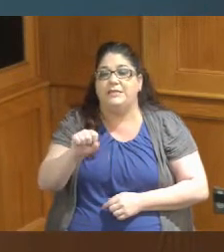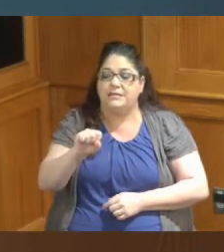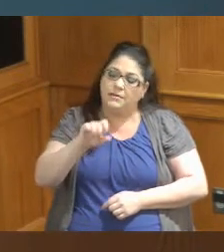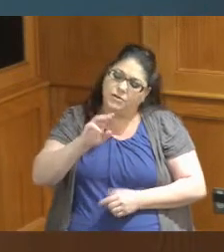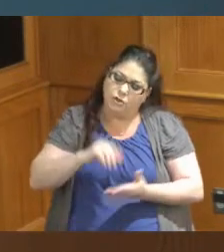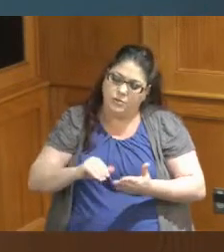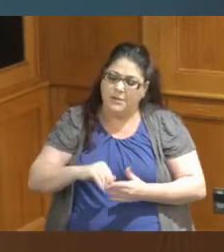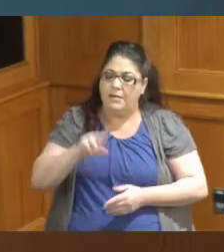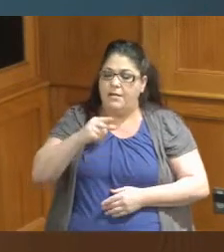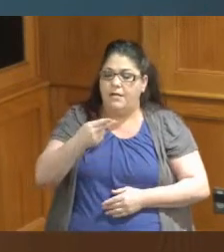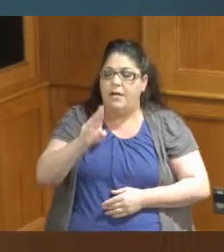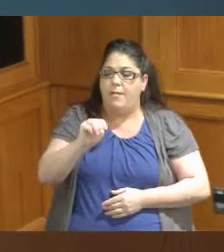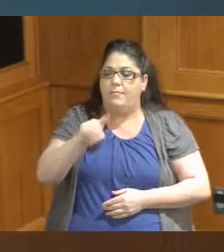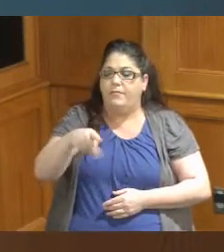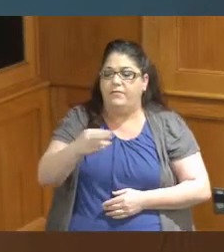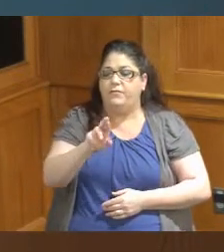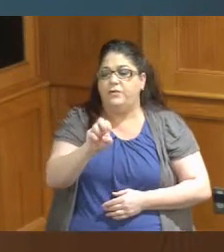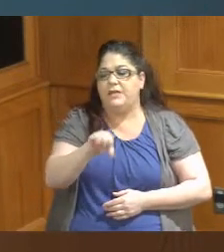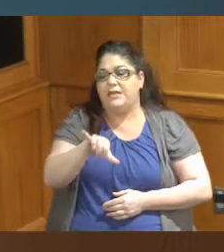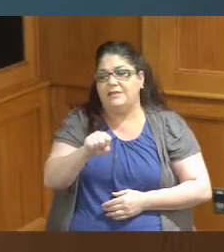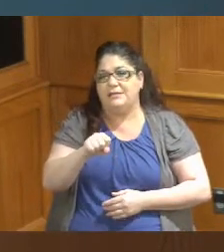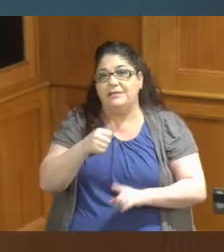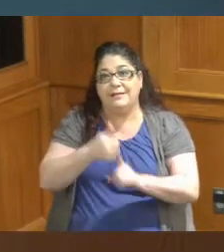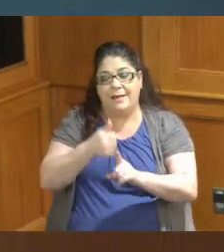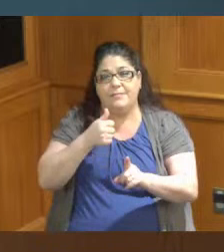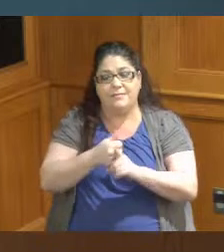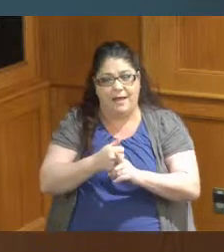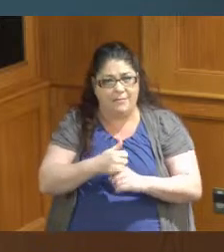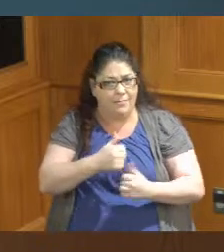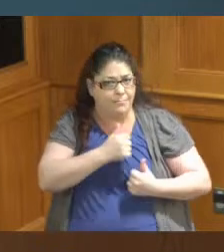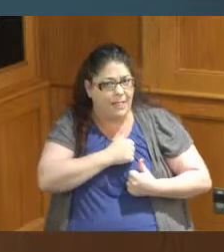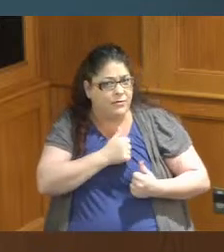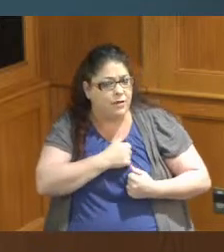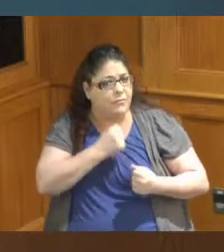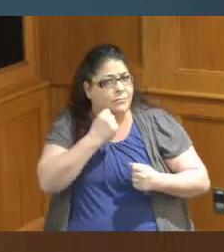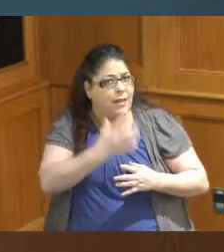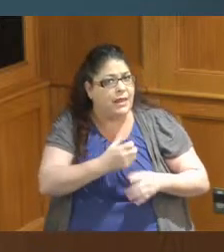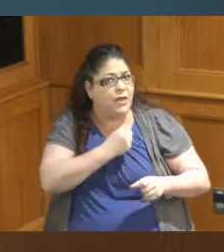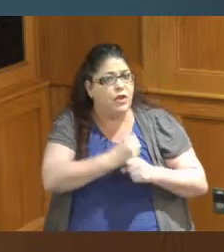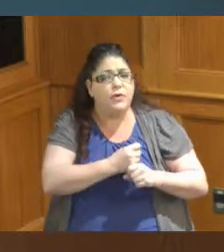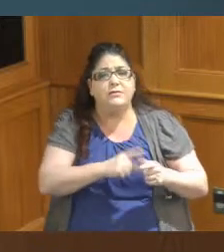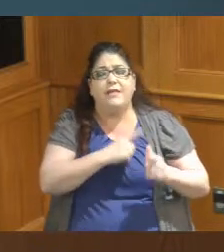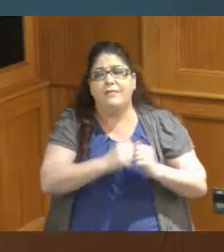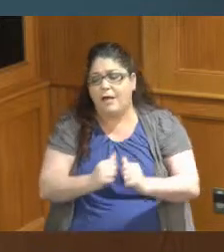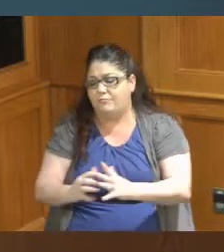and retired for many years and has been in the military but decided to start this program to help